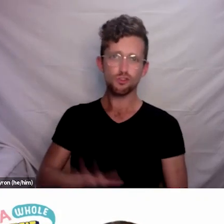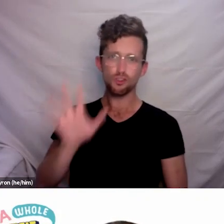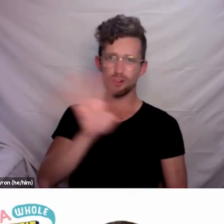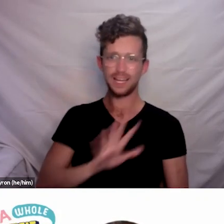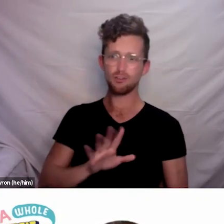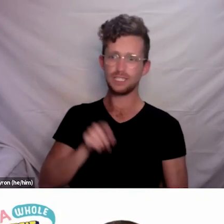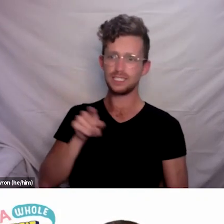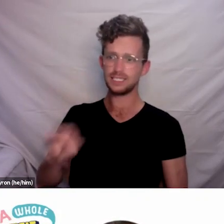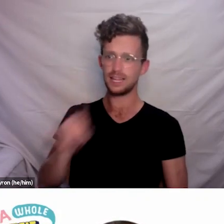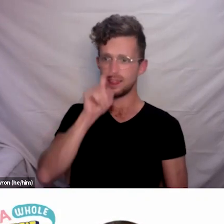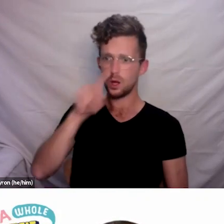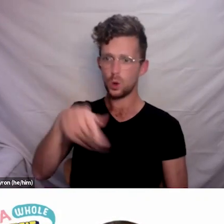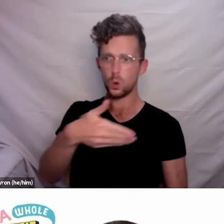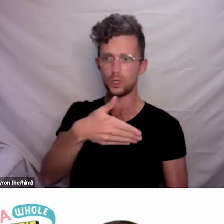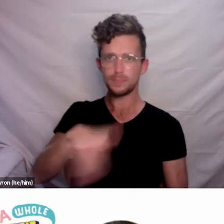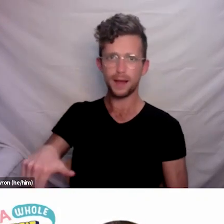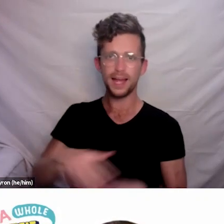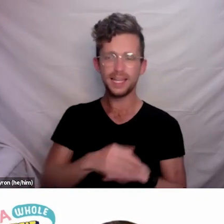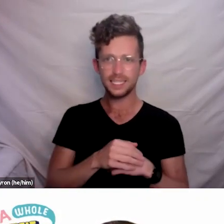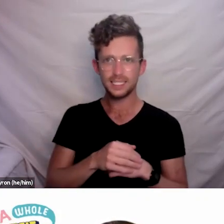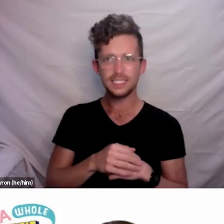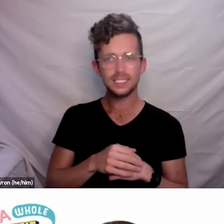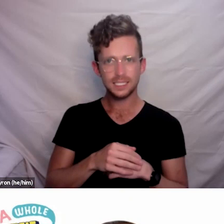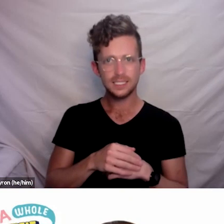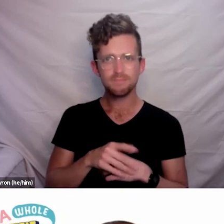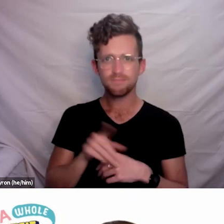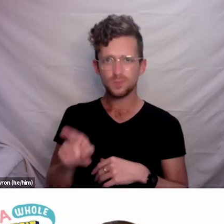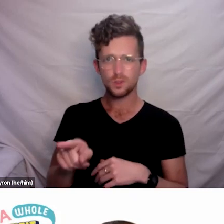those are the ones that are very difficult, so social isolation is a huge problem.